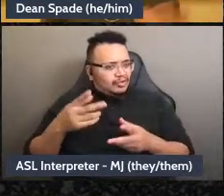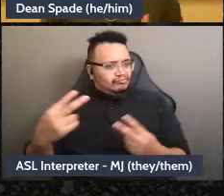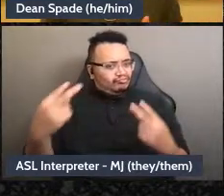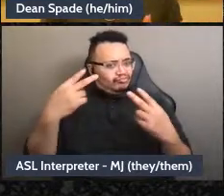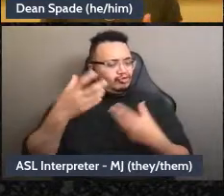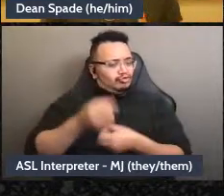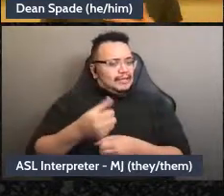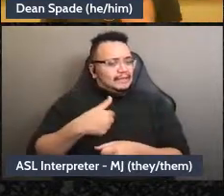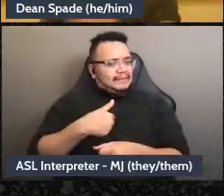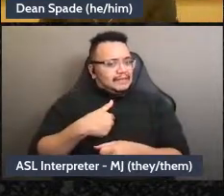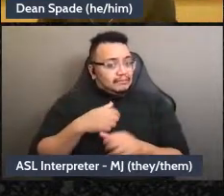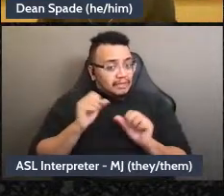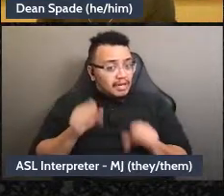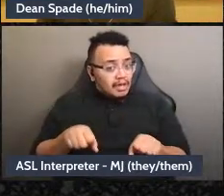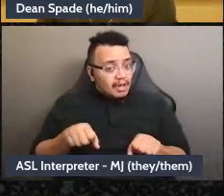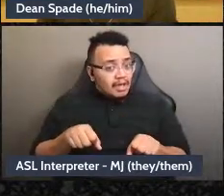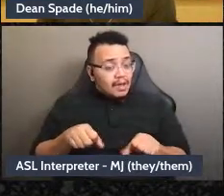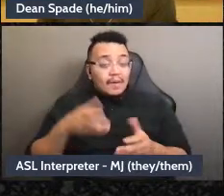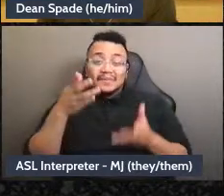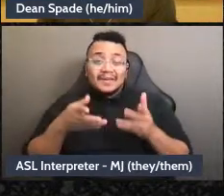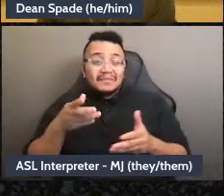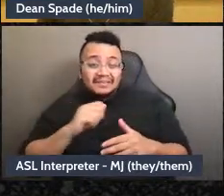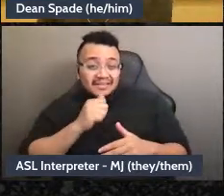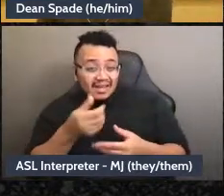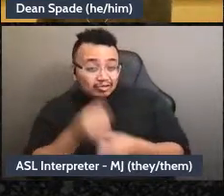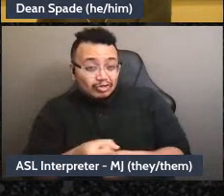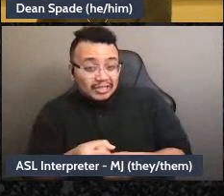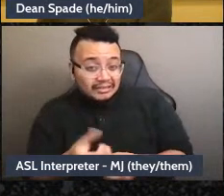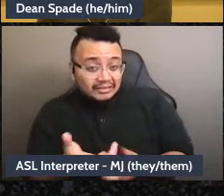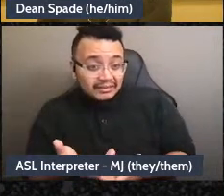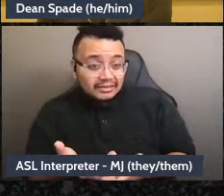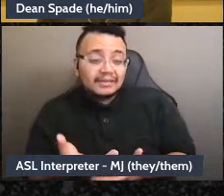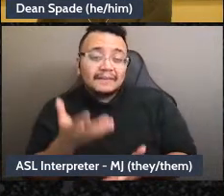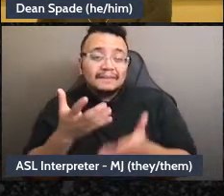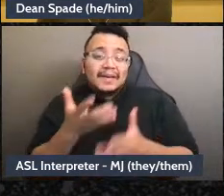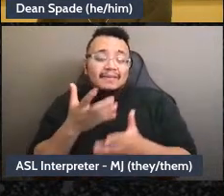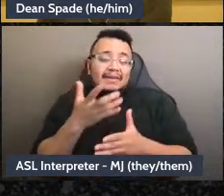or to be untrusting in a way that blocks potential connection and collaboration